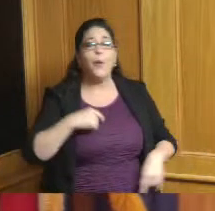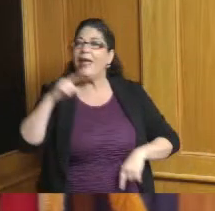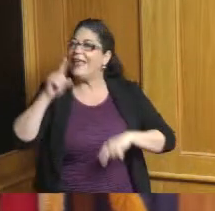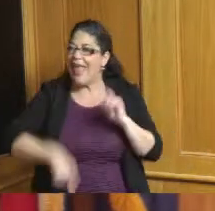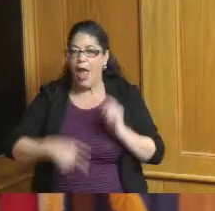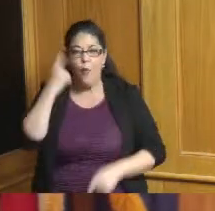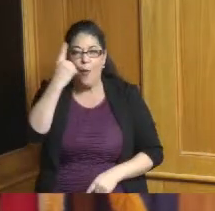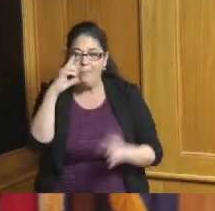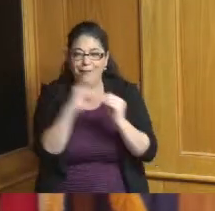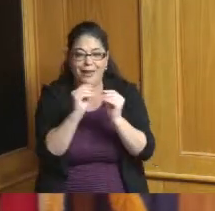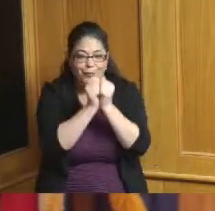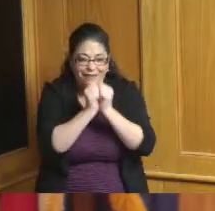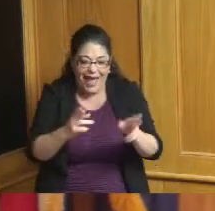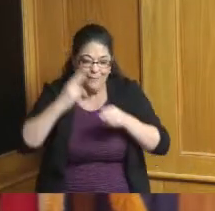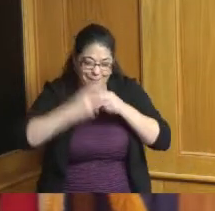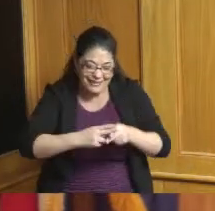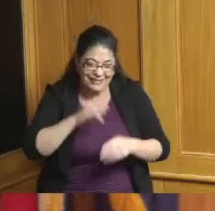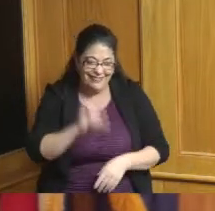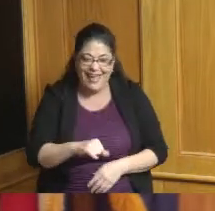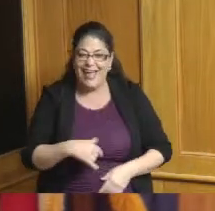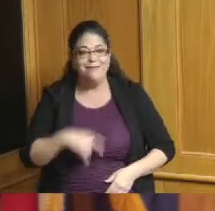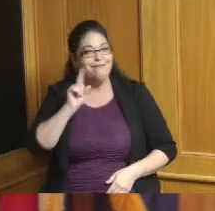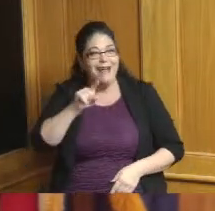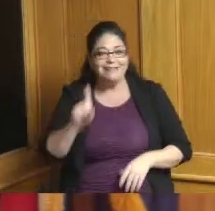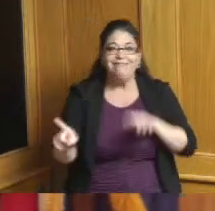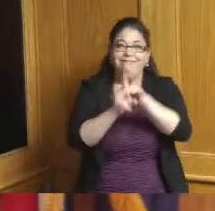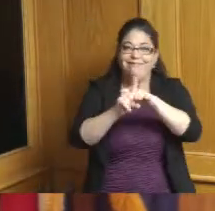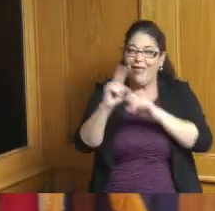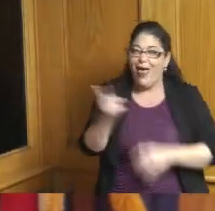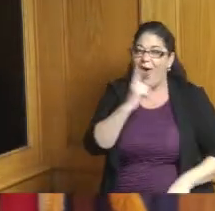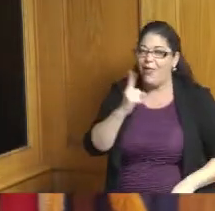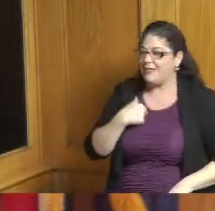I'm sorry I had to put that out there now that's one project I'd like to see port authority get on